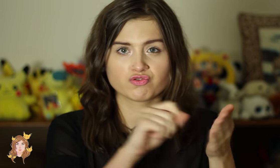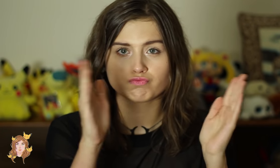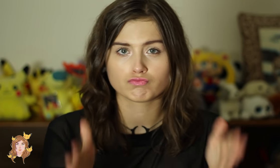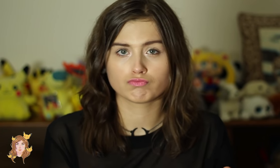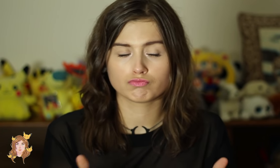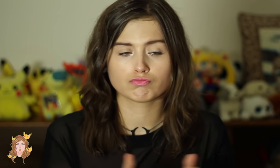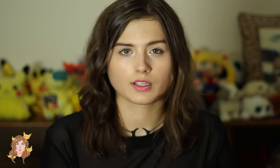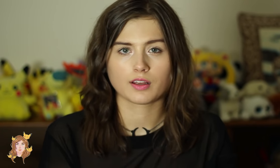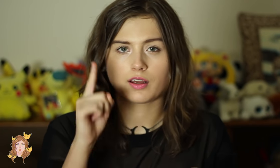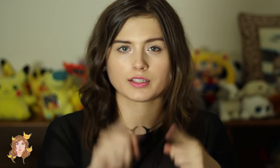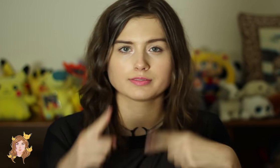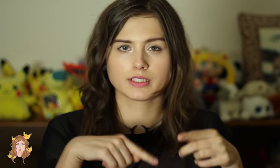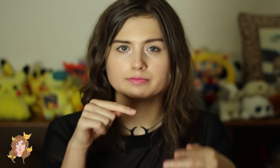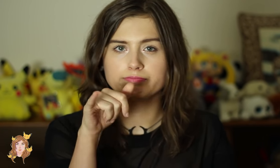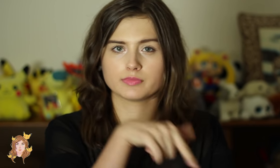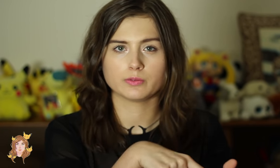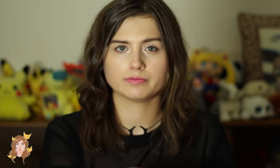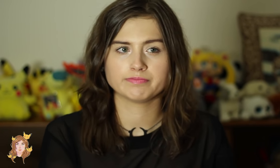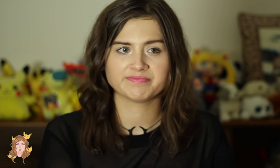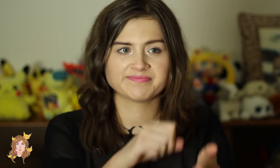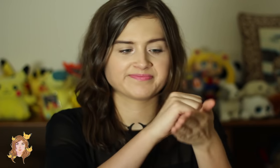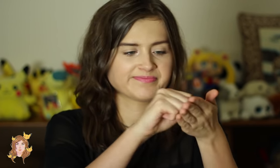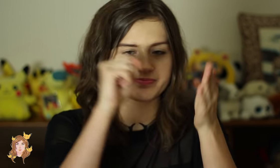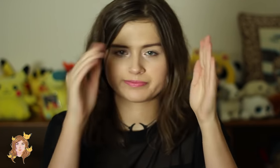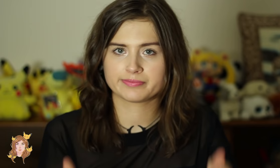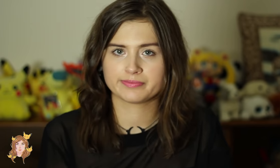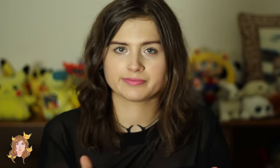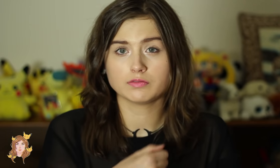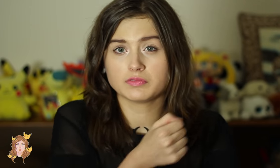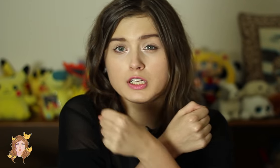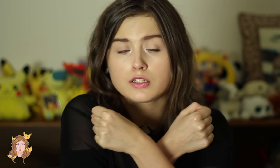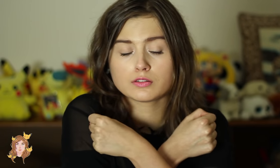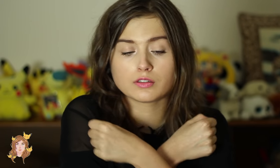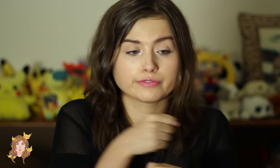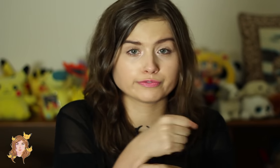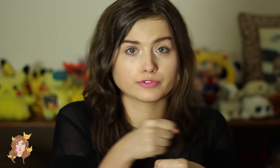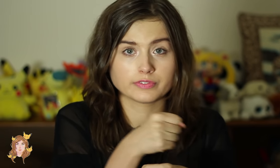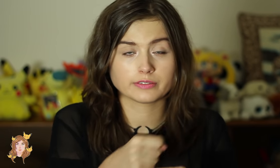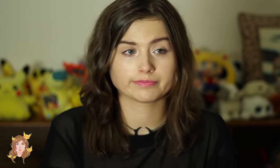Writer. I can't sign that very well. I love coffee.